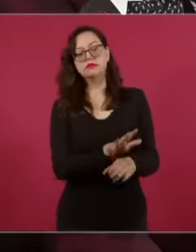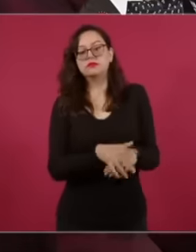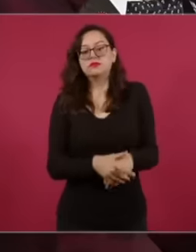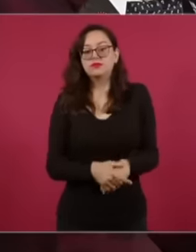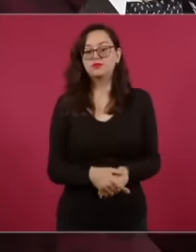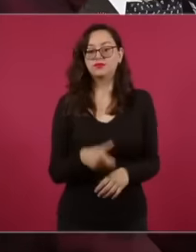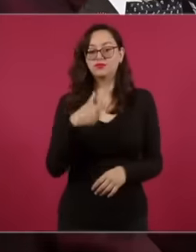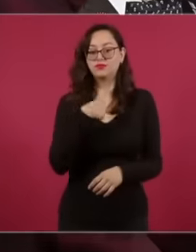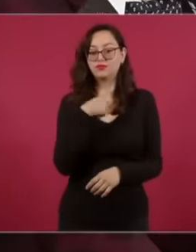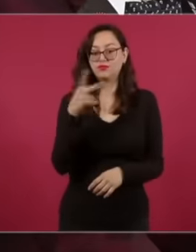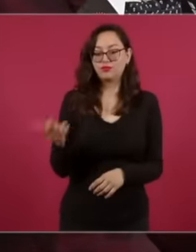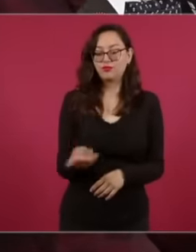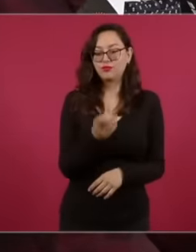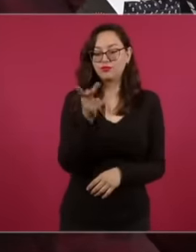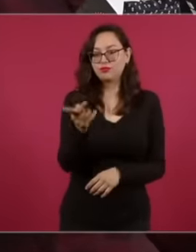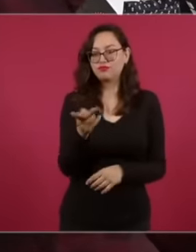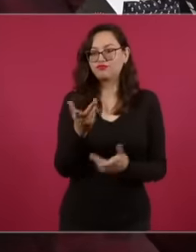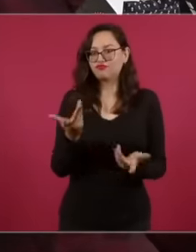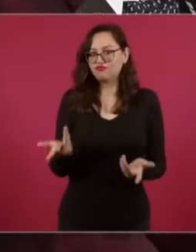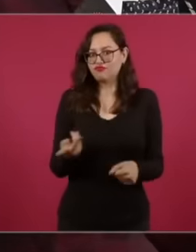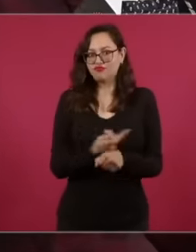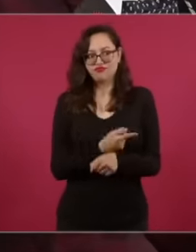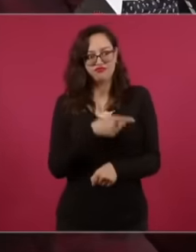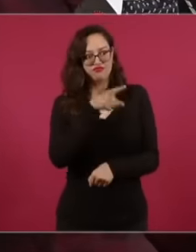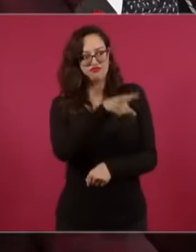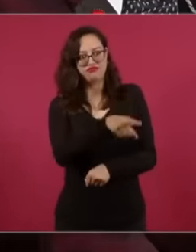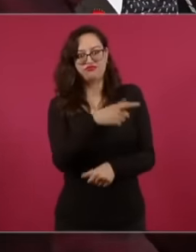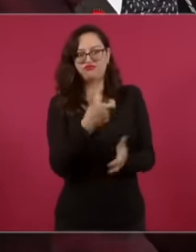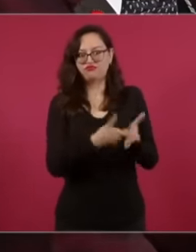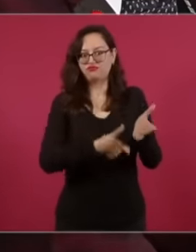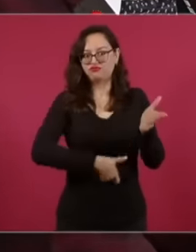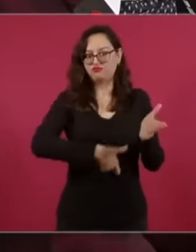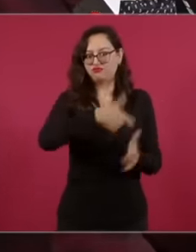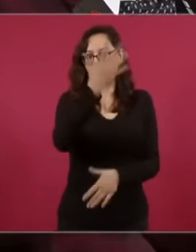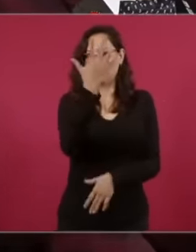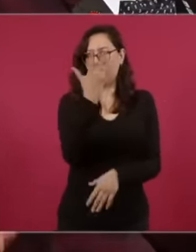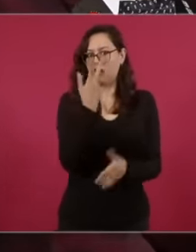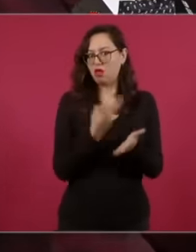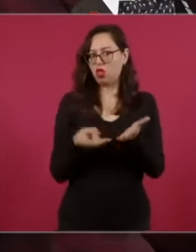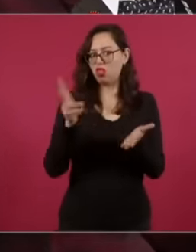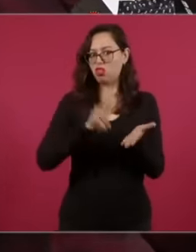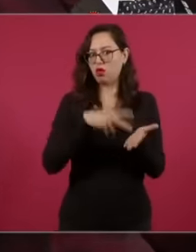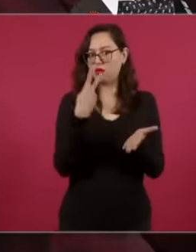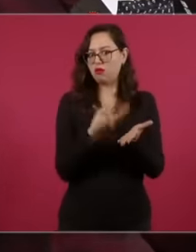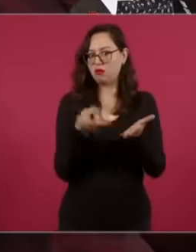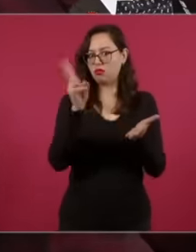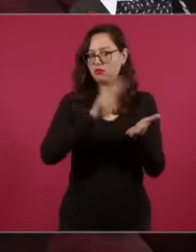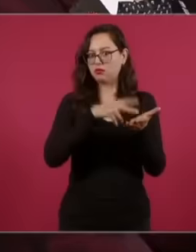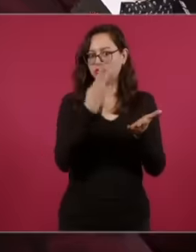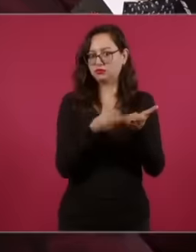there is no reason for the national producer to quadruple the price and it is finally a